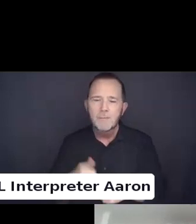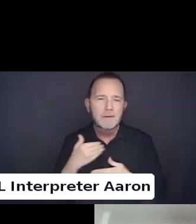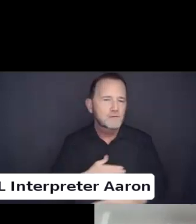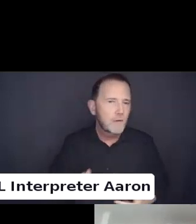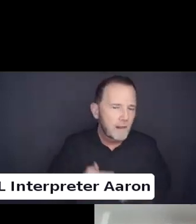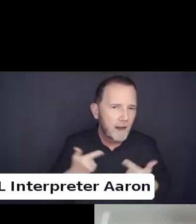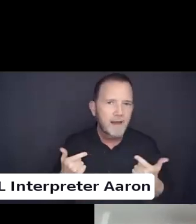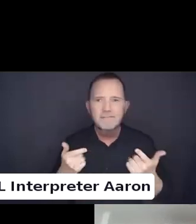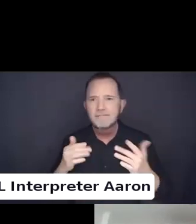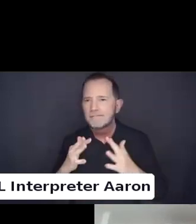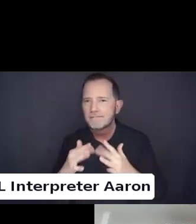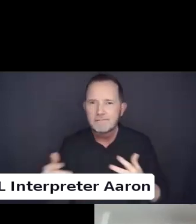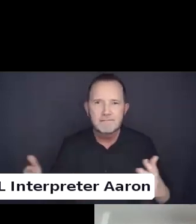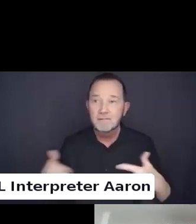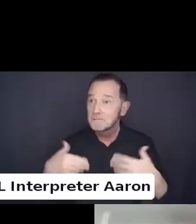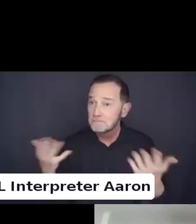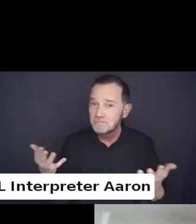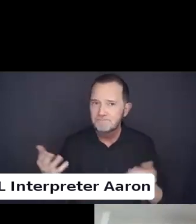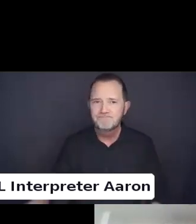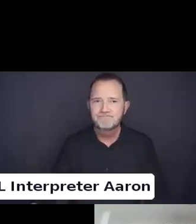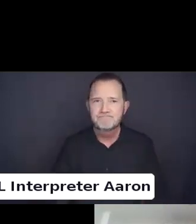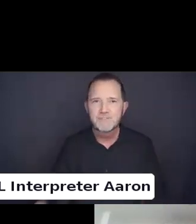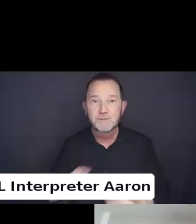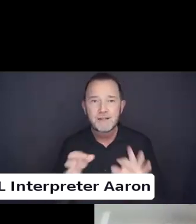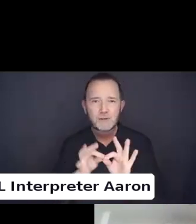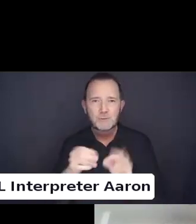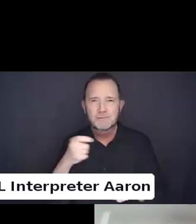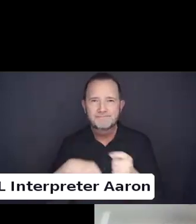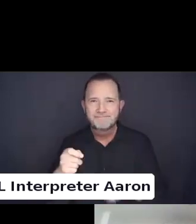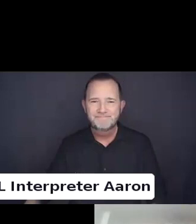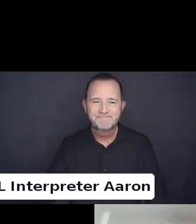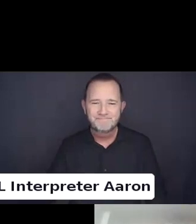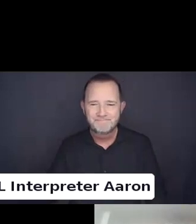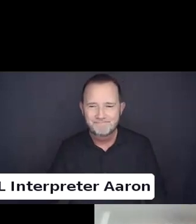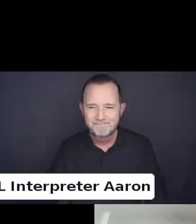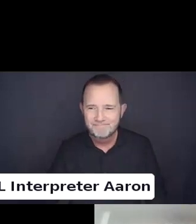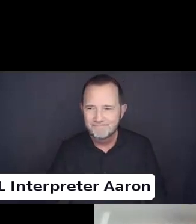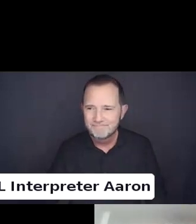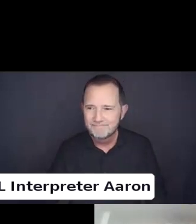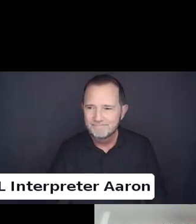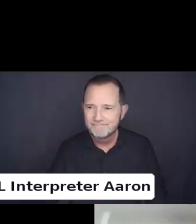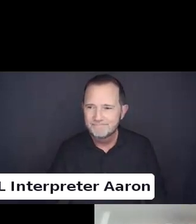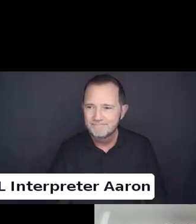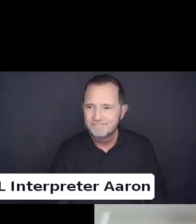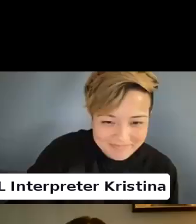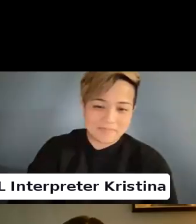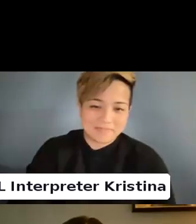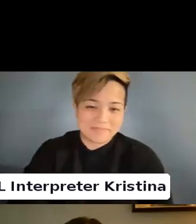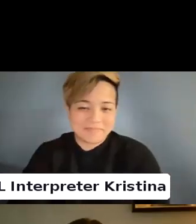And that is the end.